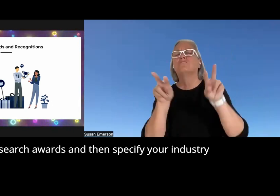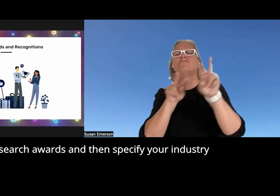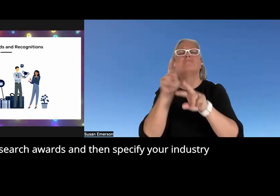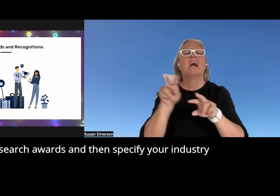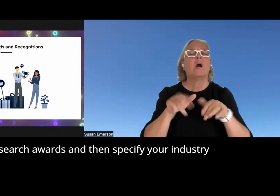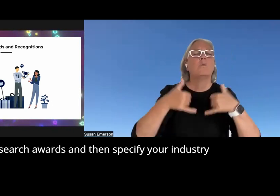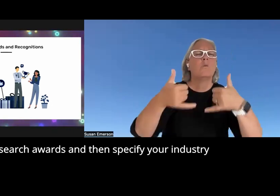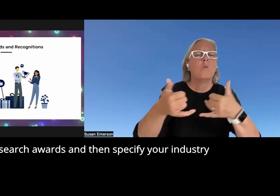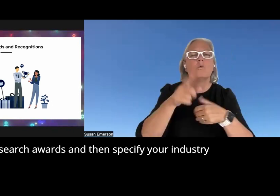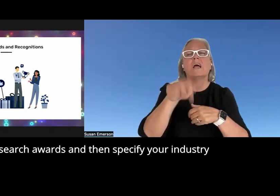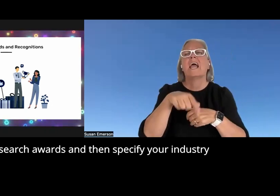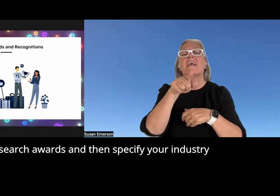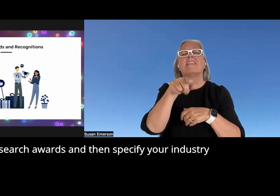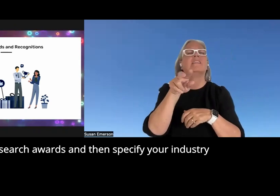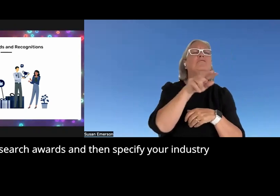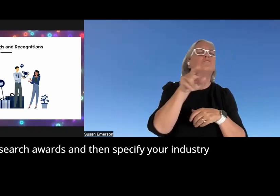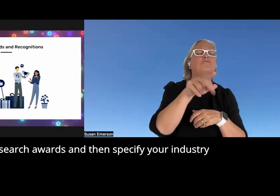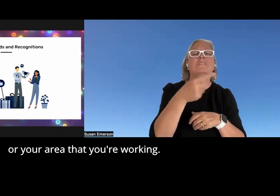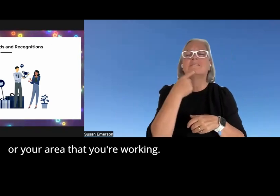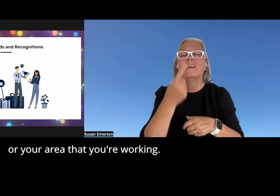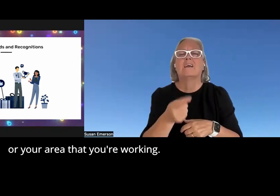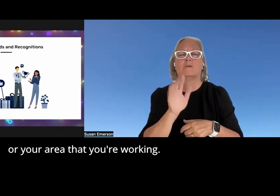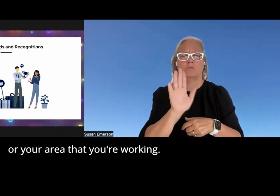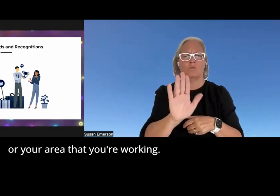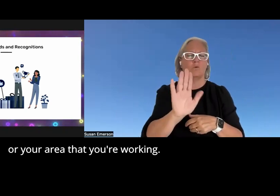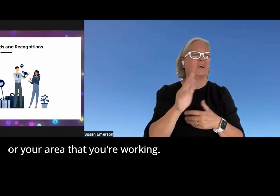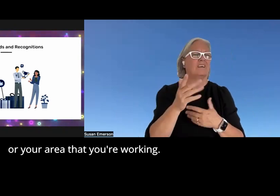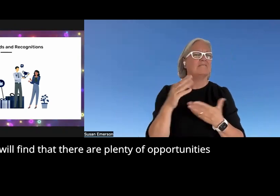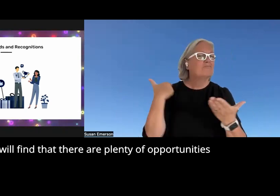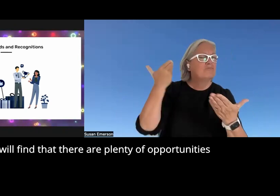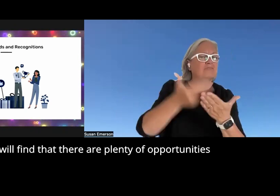you know Awards and then specify your industry or your area that you're working and you will